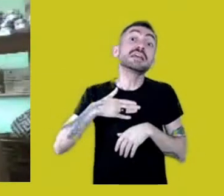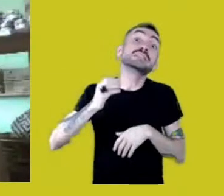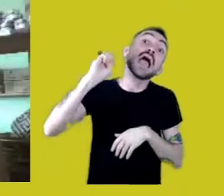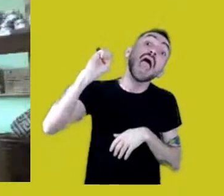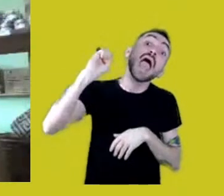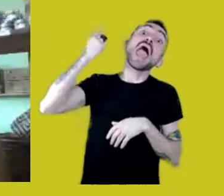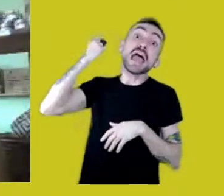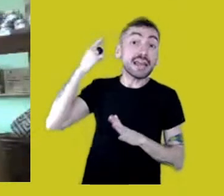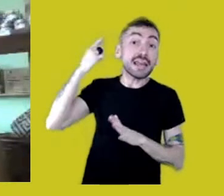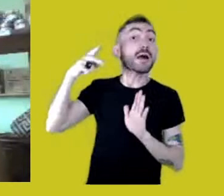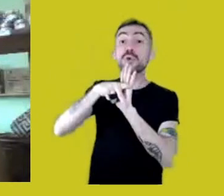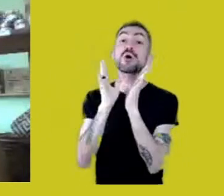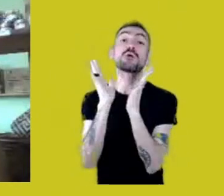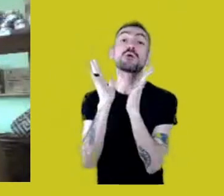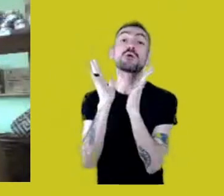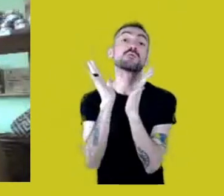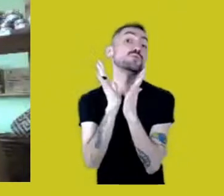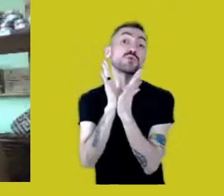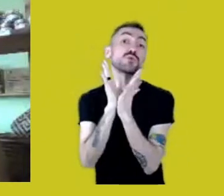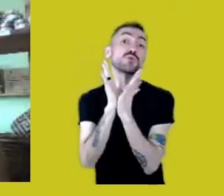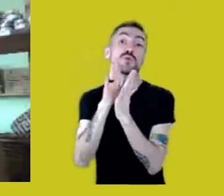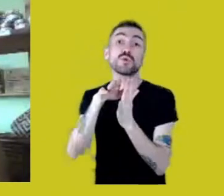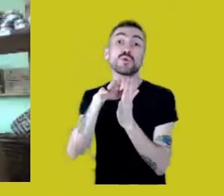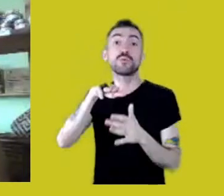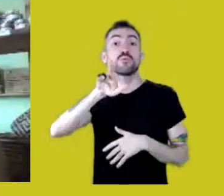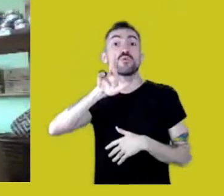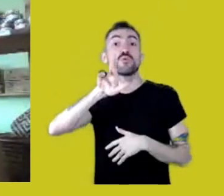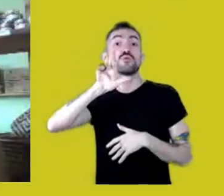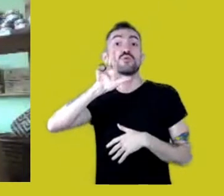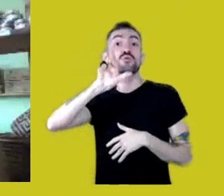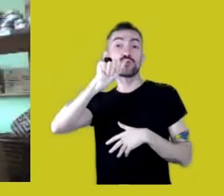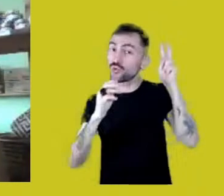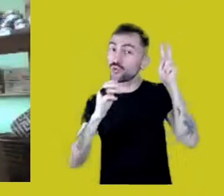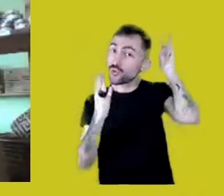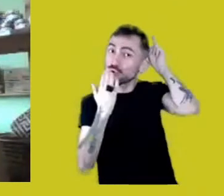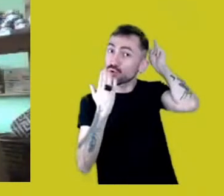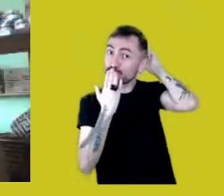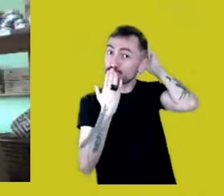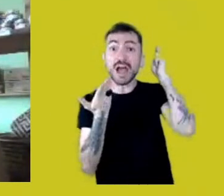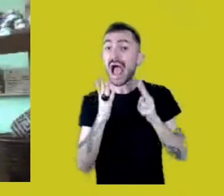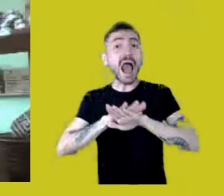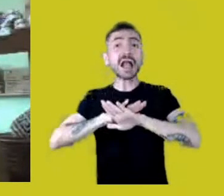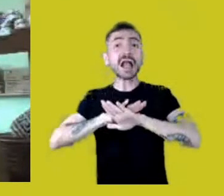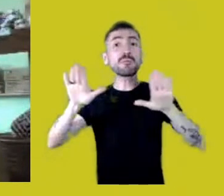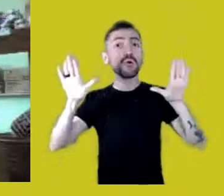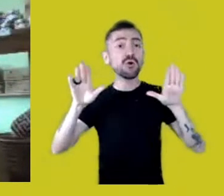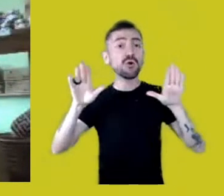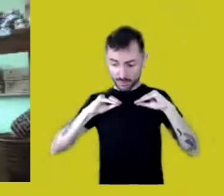and of several other Native peoples who live here, in Porto Velho.